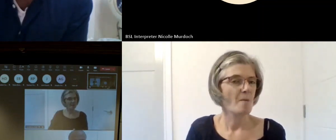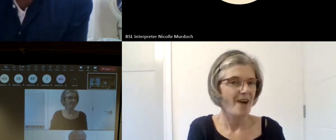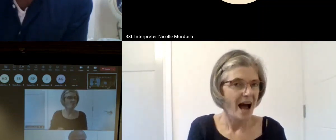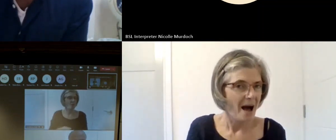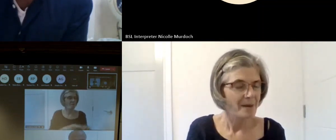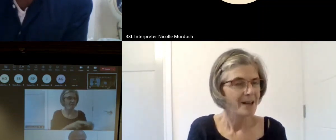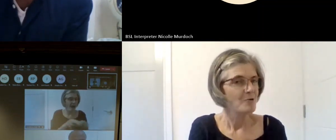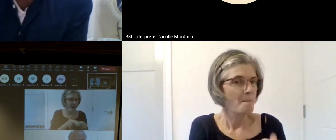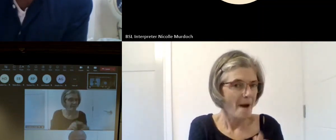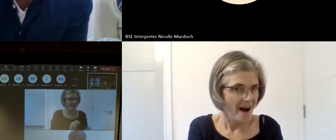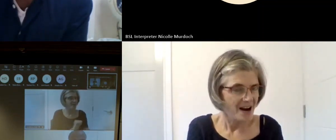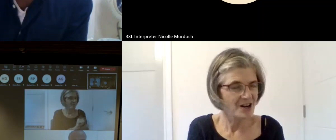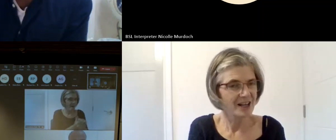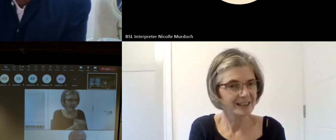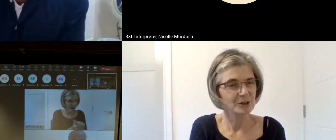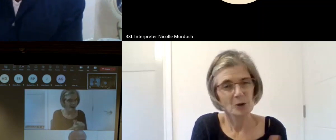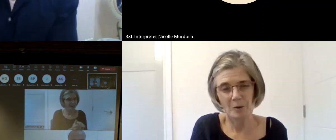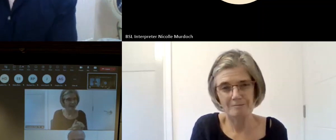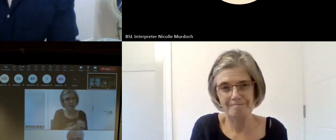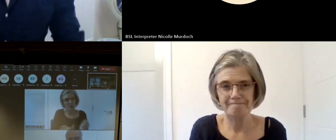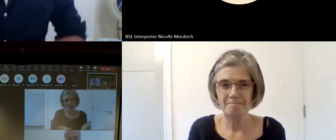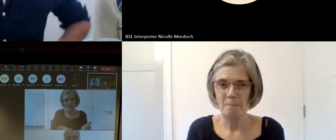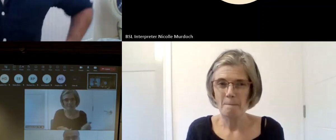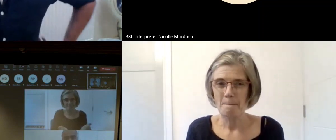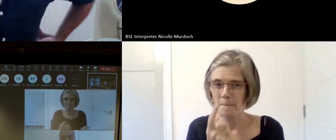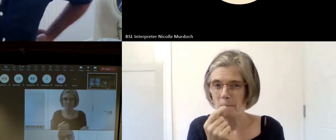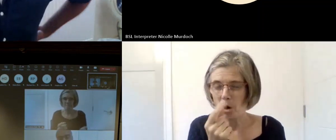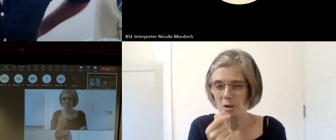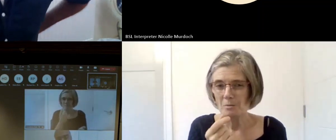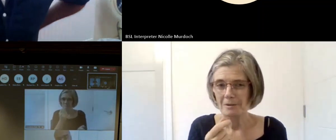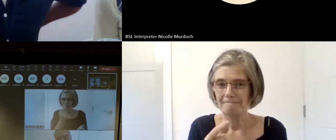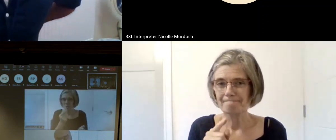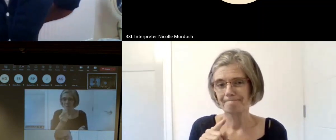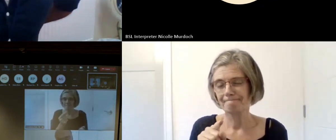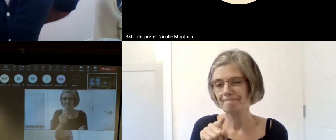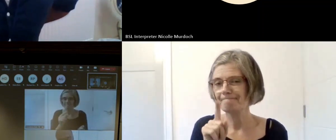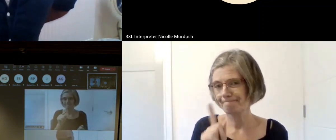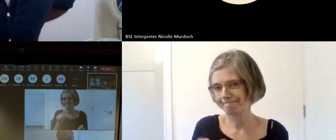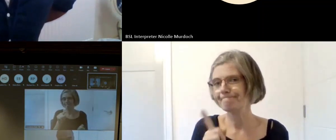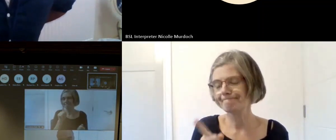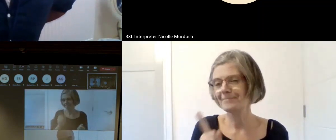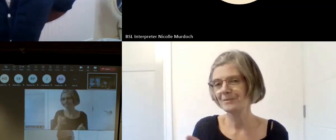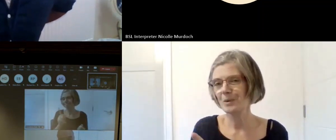any Wonder uh we're limiting the pool of people so I don't know if anyone in the panels got any